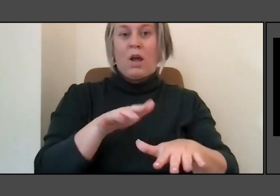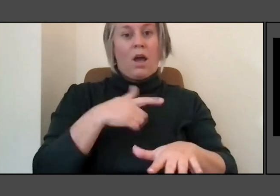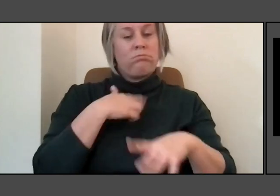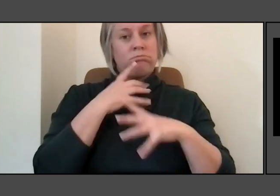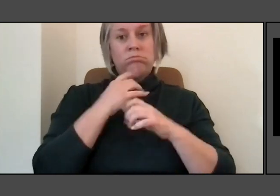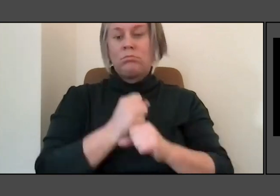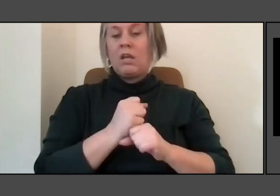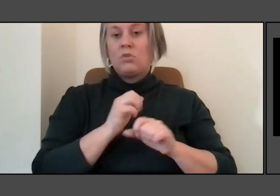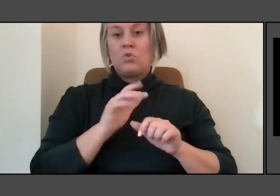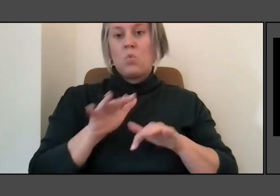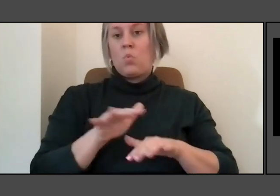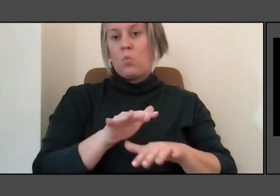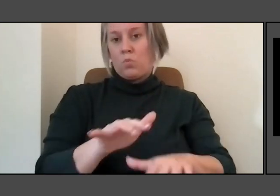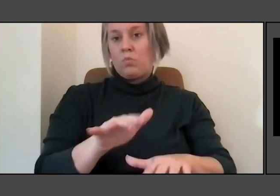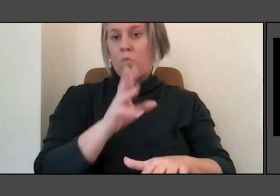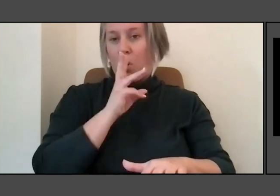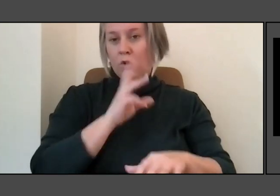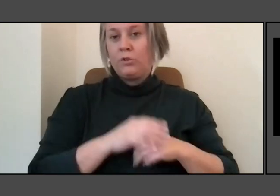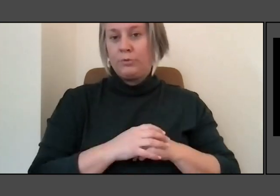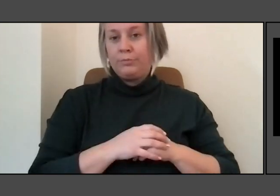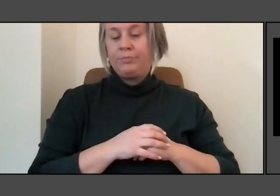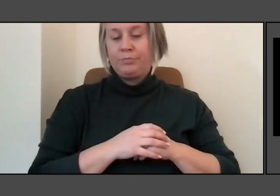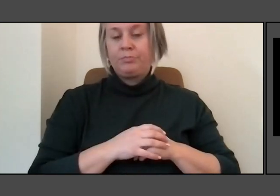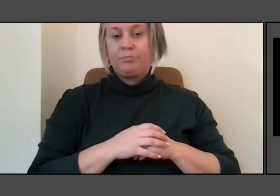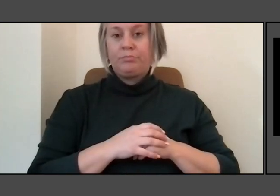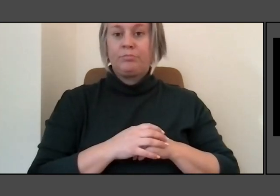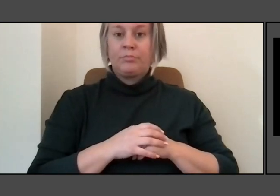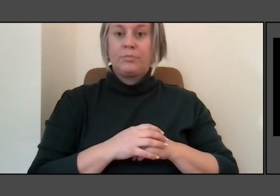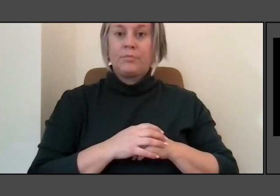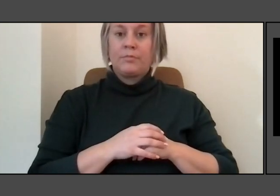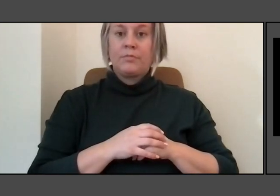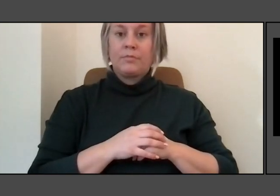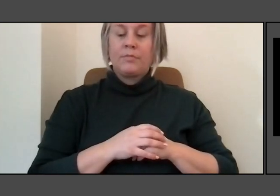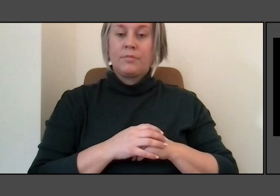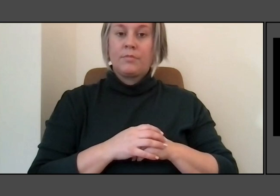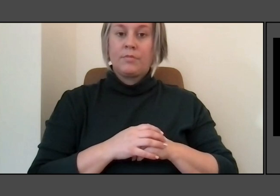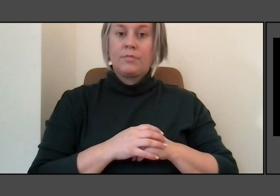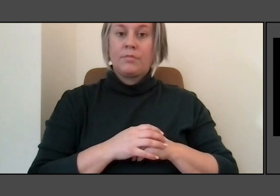you know, Storm Kings landscape